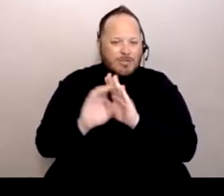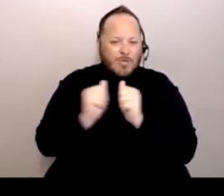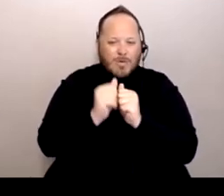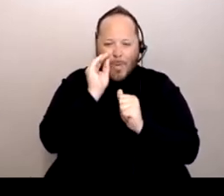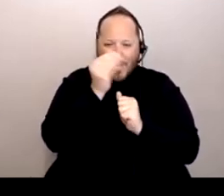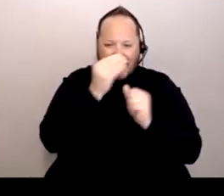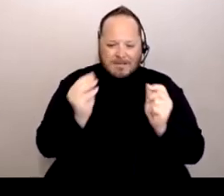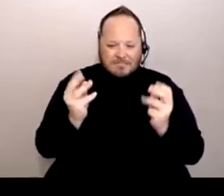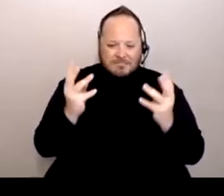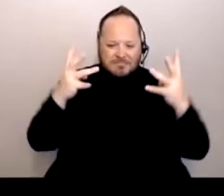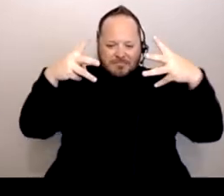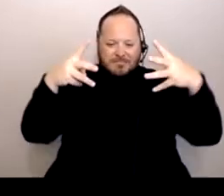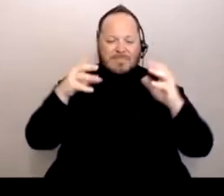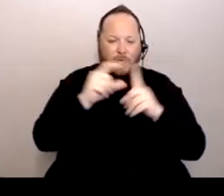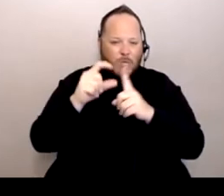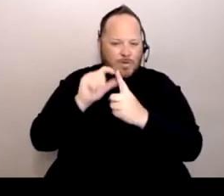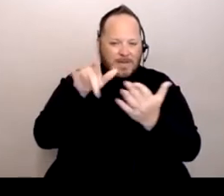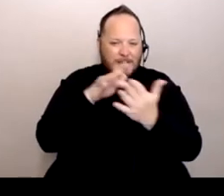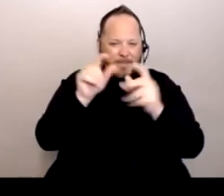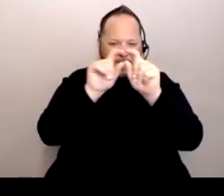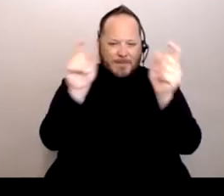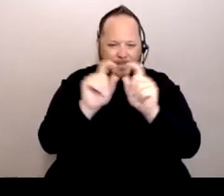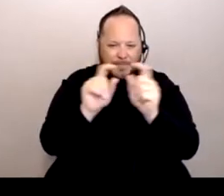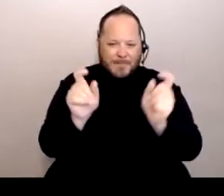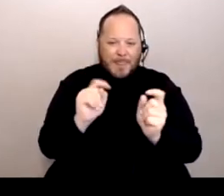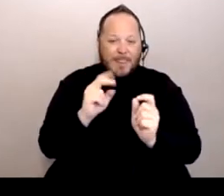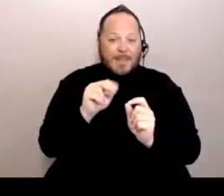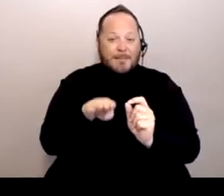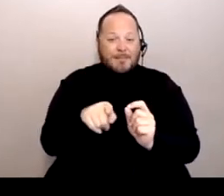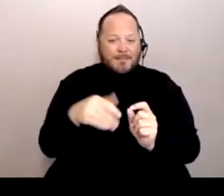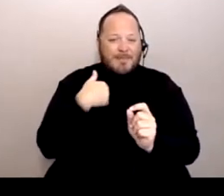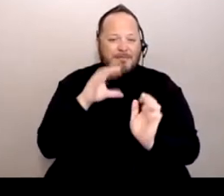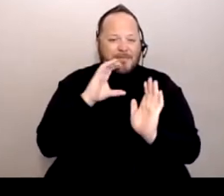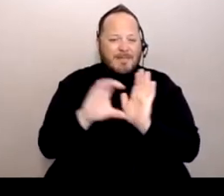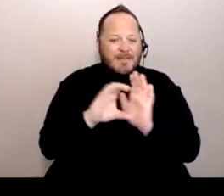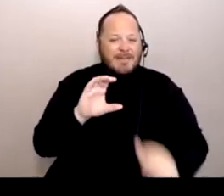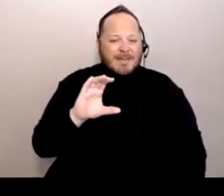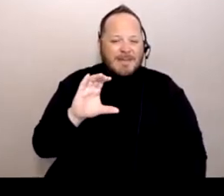and at the bottom of the slide, it has a caricature of Grace Lee Boggs.